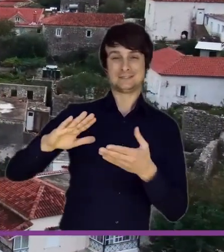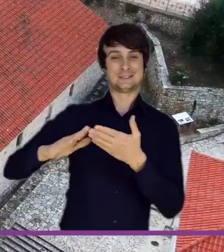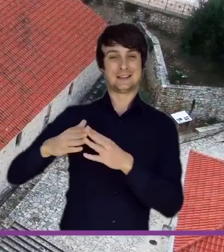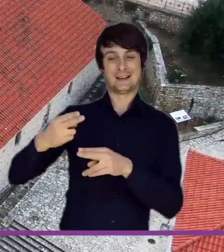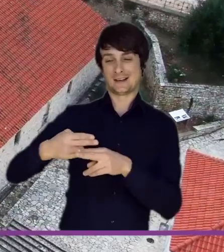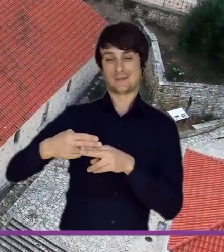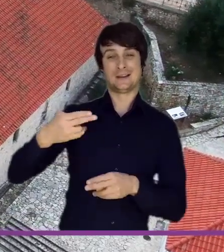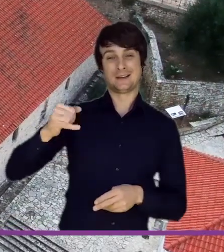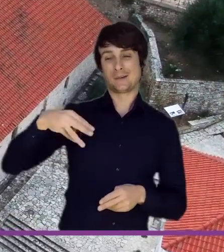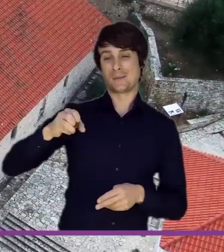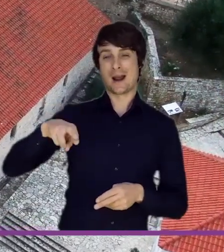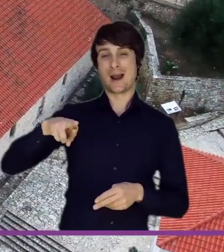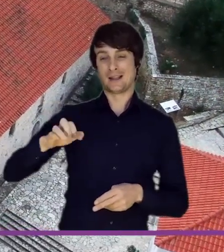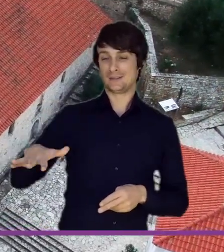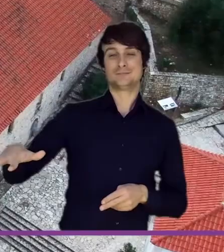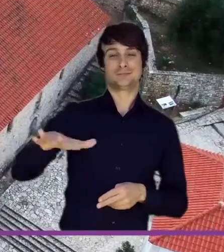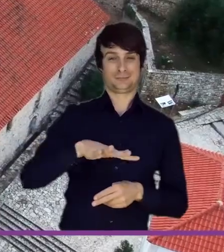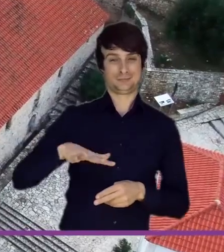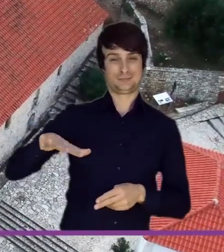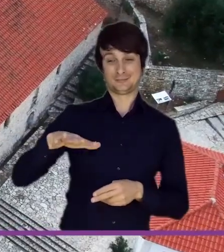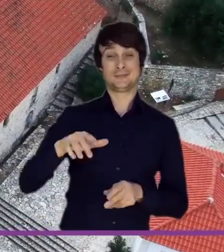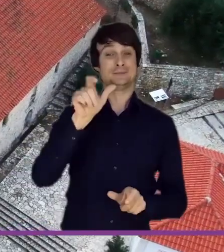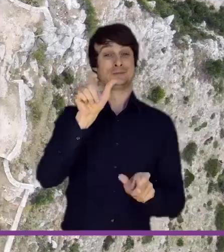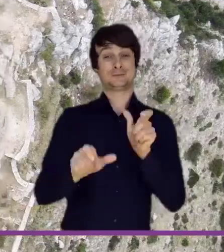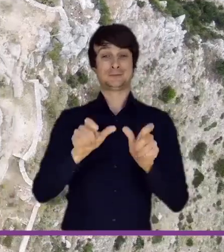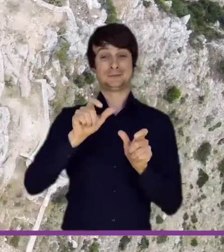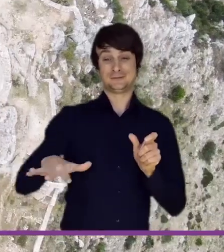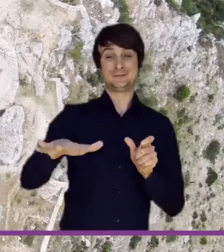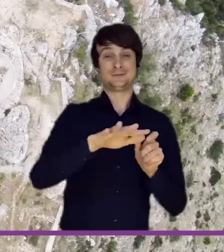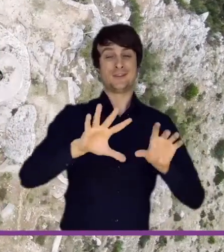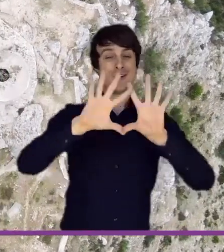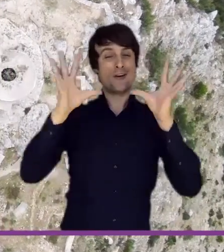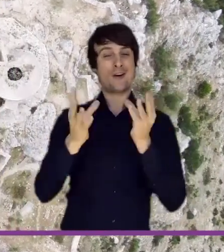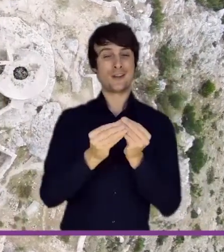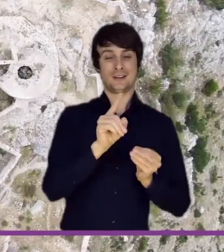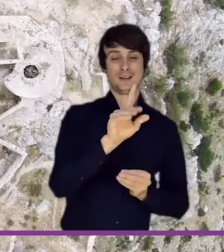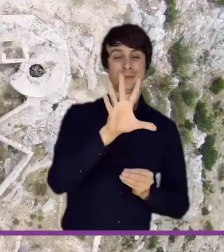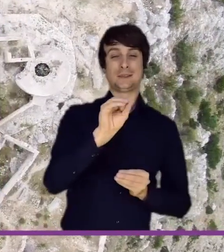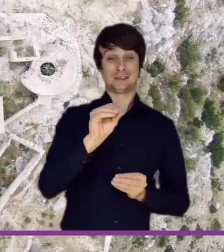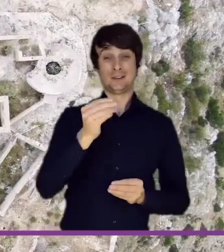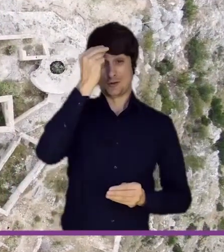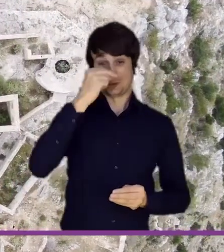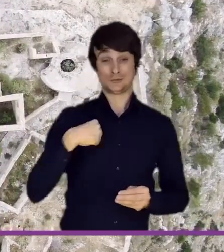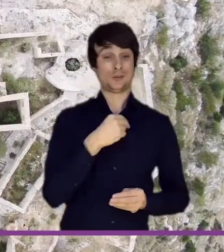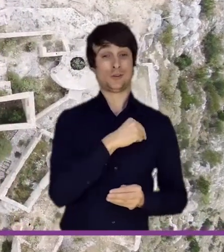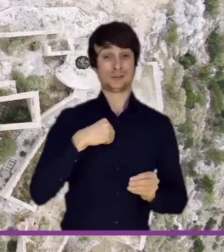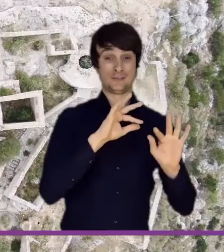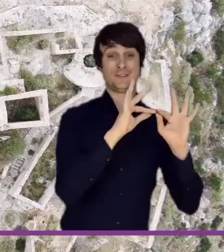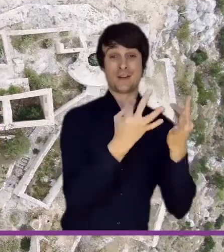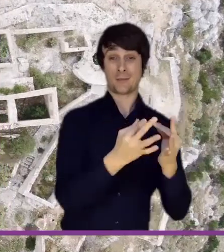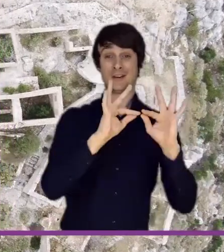150 churches. Each family had its own church and worship was done separately. The elderly